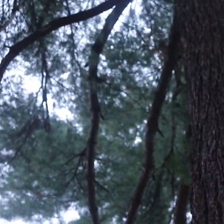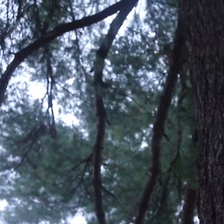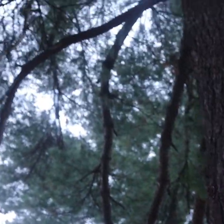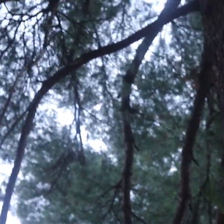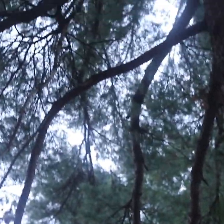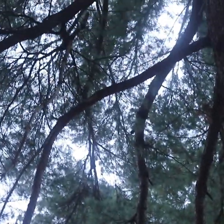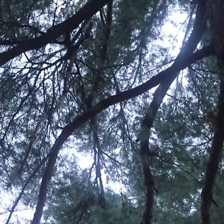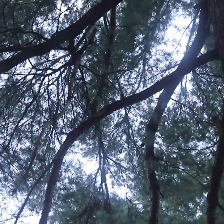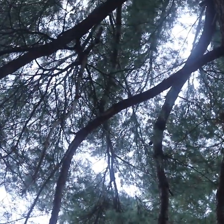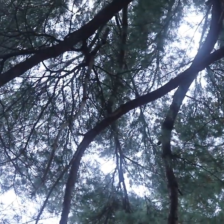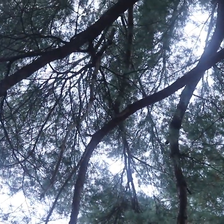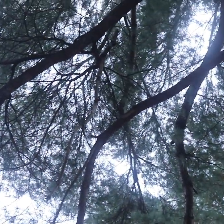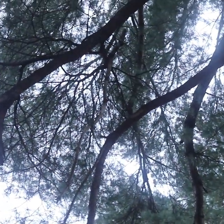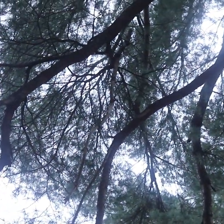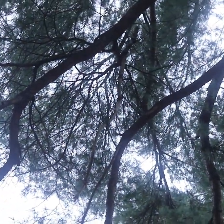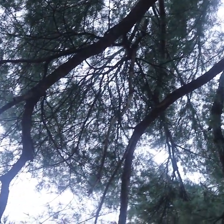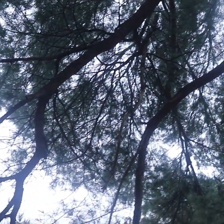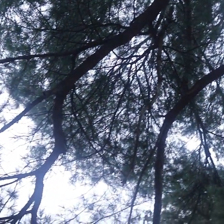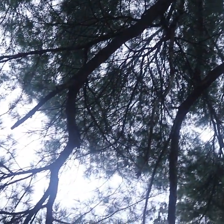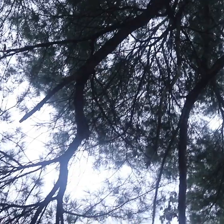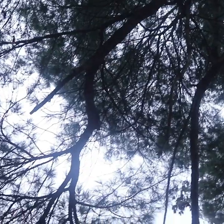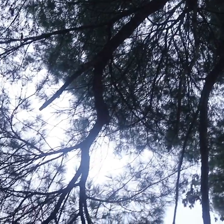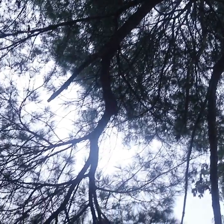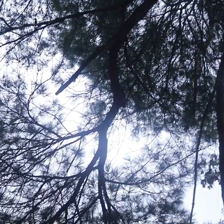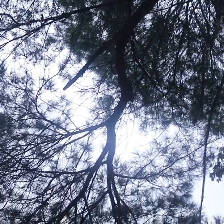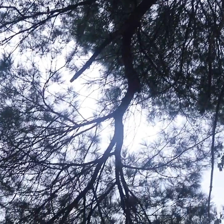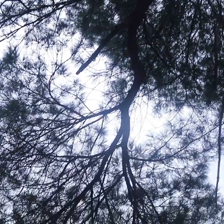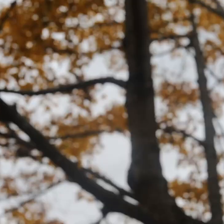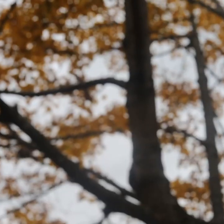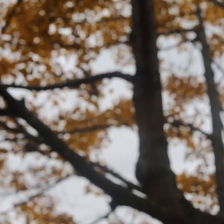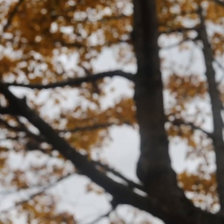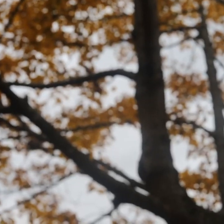descendants or what has survived into the present.